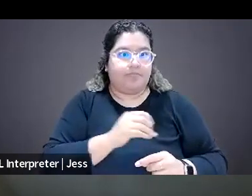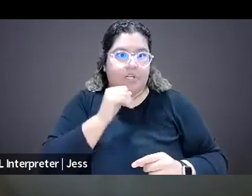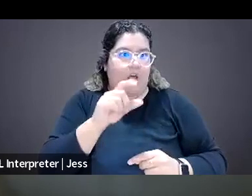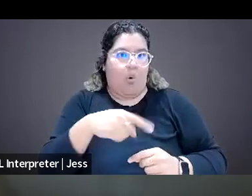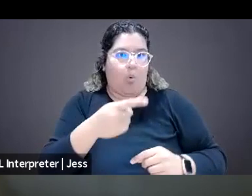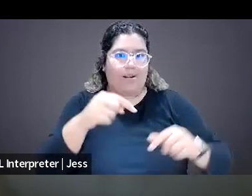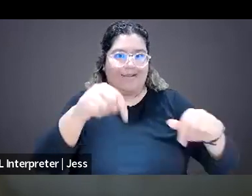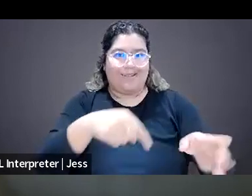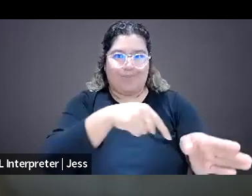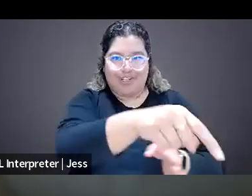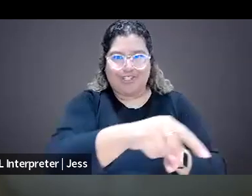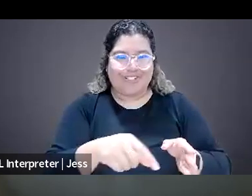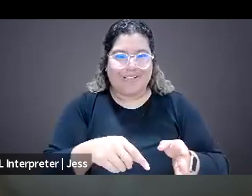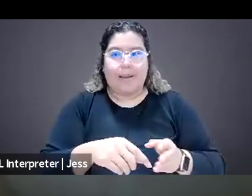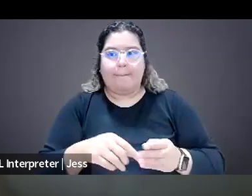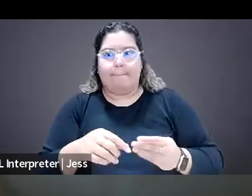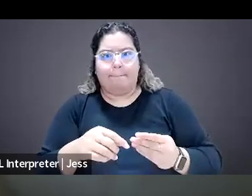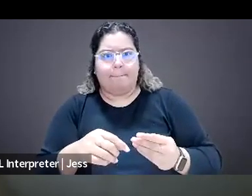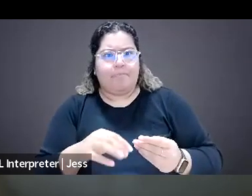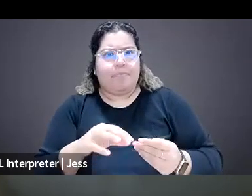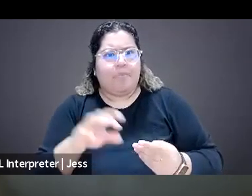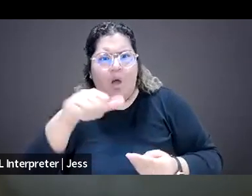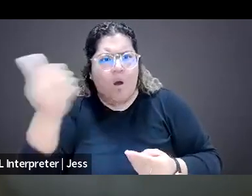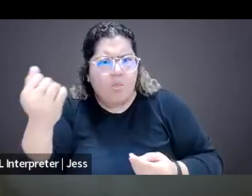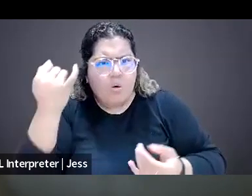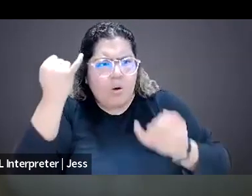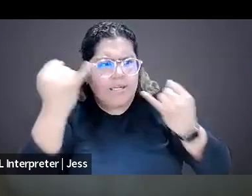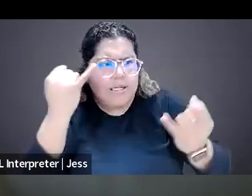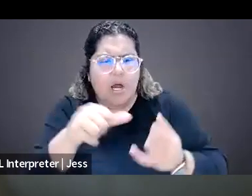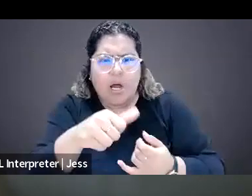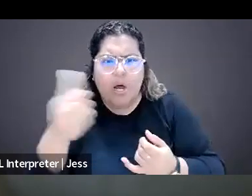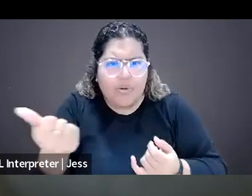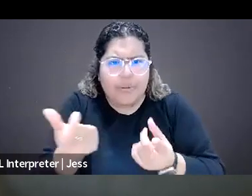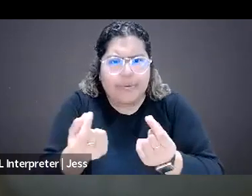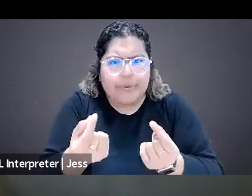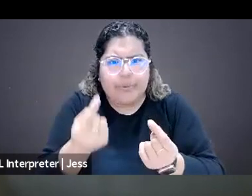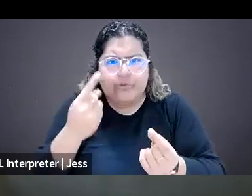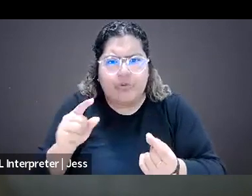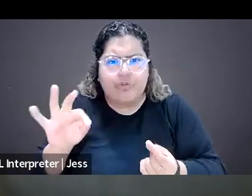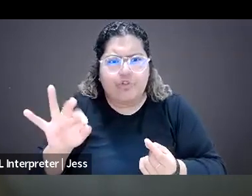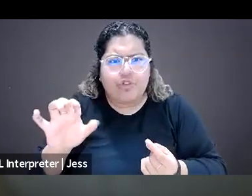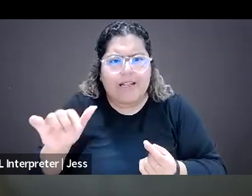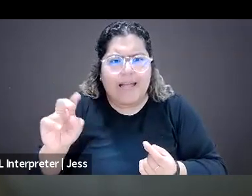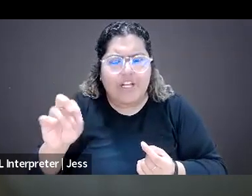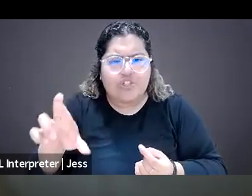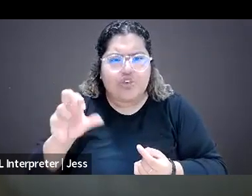but whether there are other particular things that folks who are freelancers or who are not working in traditional newsroom environments